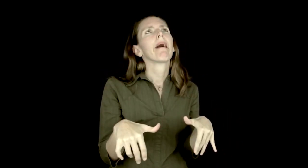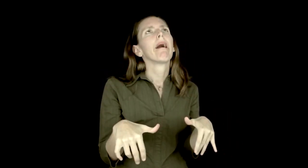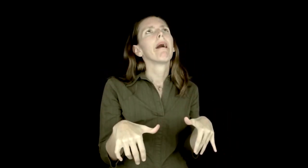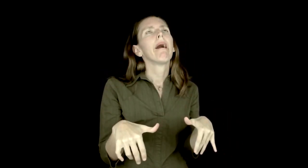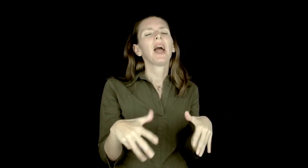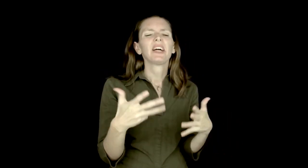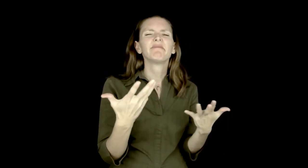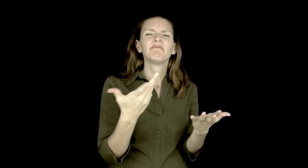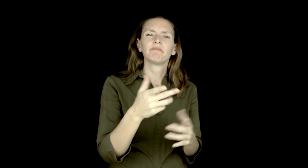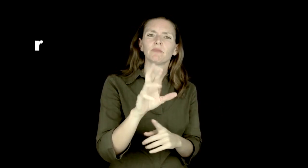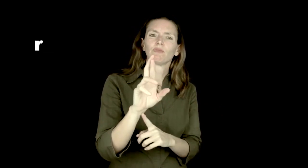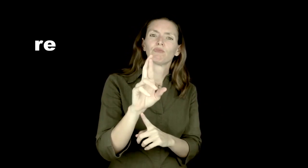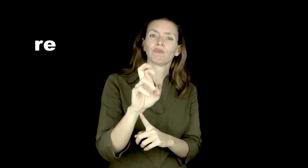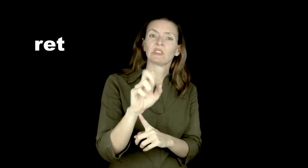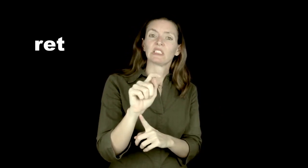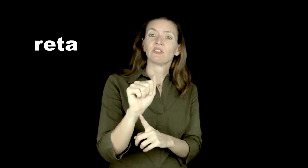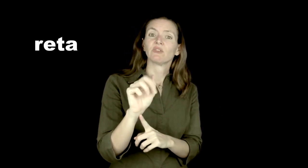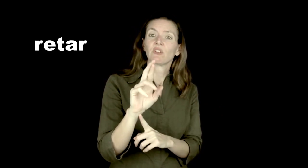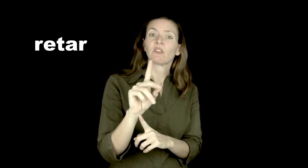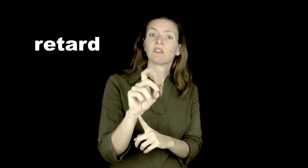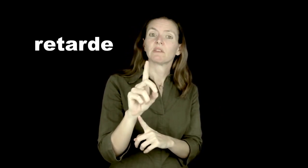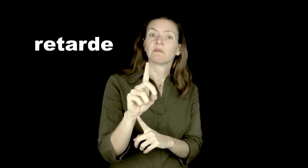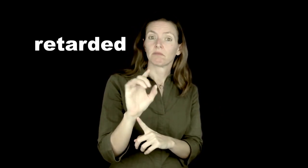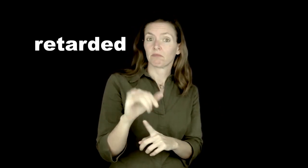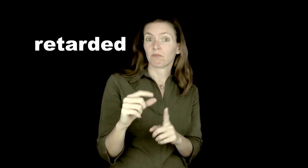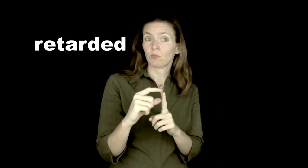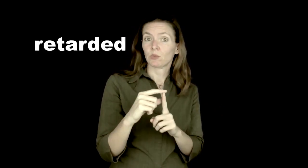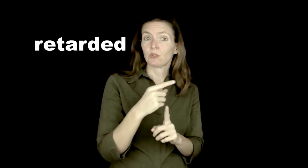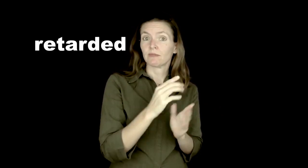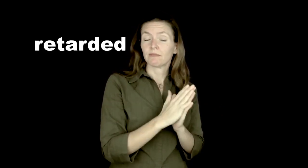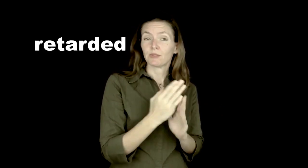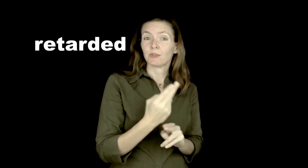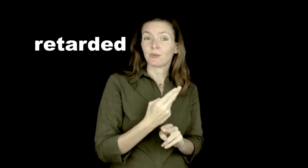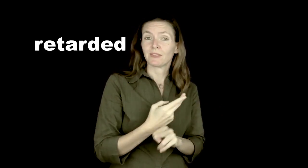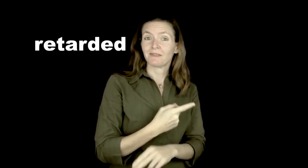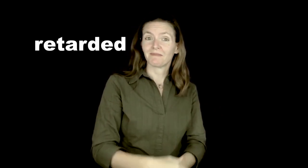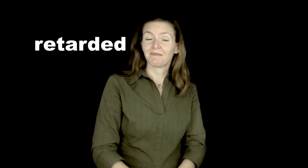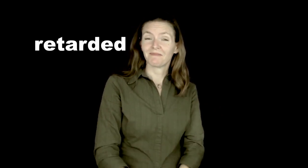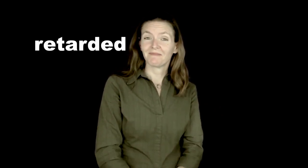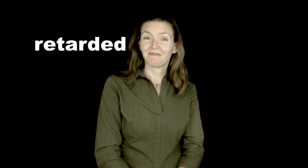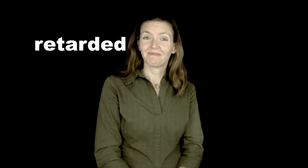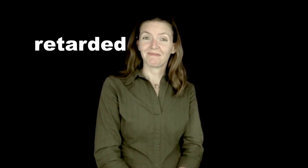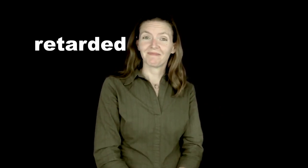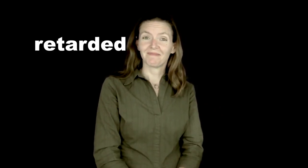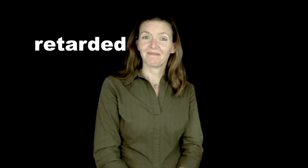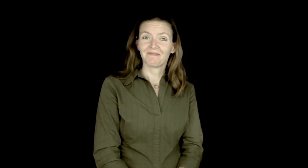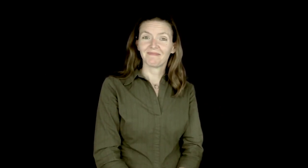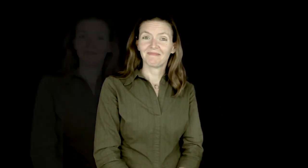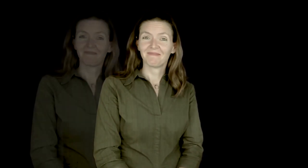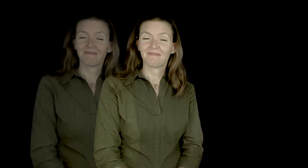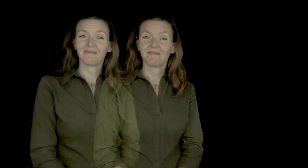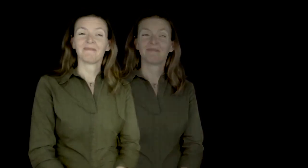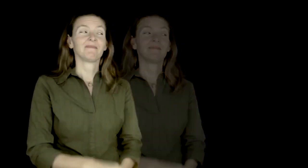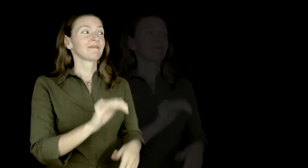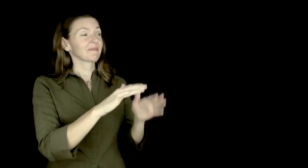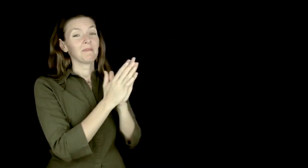In other words, this book basically said it was worthless trying to teach deaf people. Their cognition is retarded. [Text: "retarded" appears in a typewriter-type of animation]